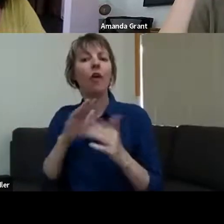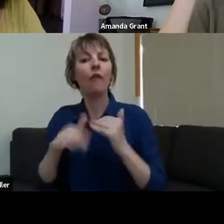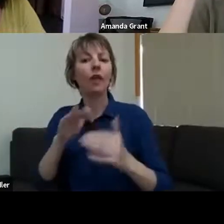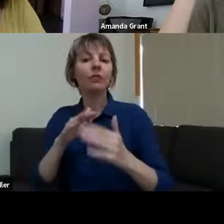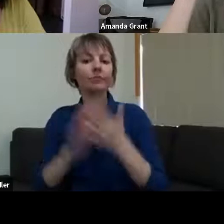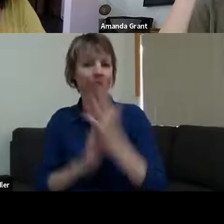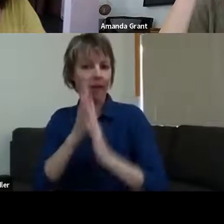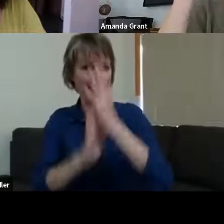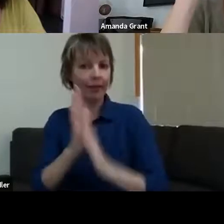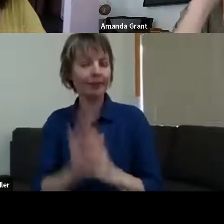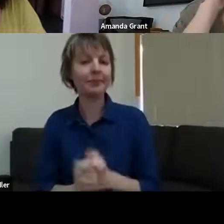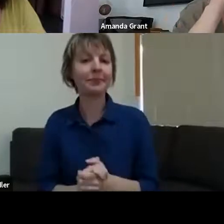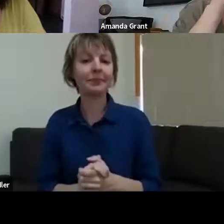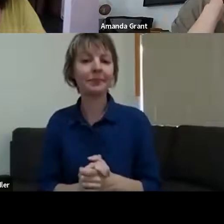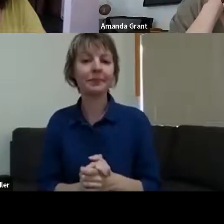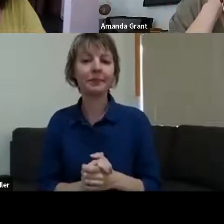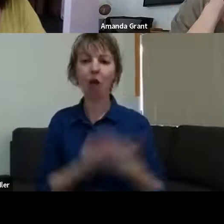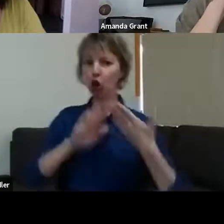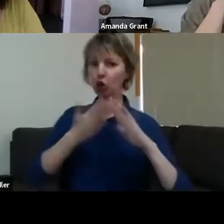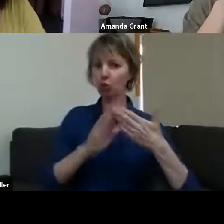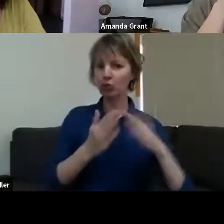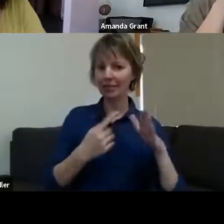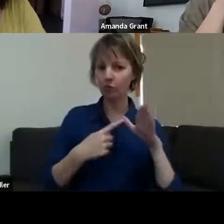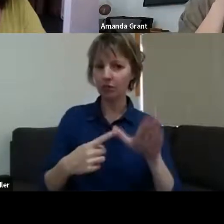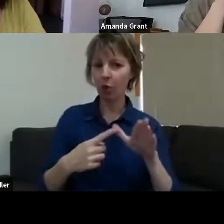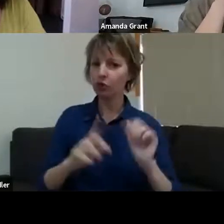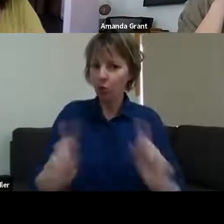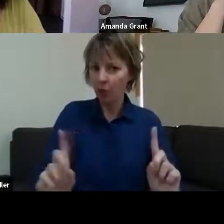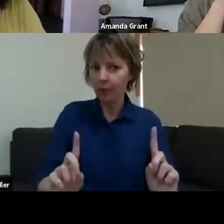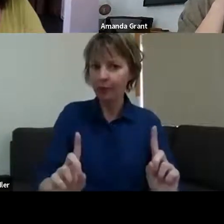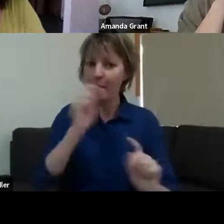was the response from the community, the people that came to the workshops? >> CHRISTOPHER COWLES: We had some really interesting